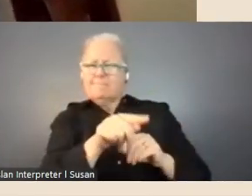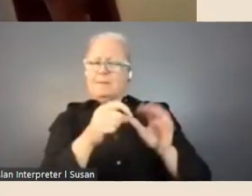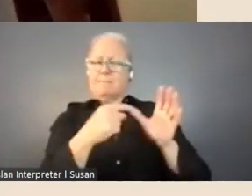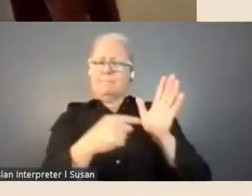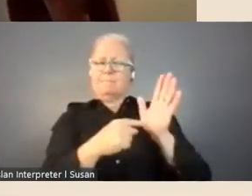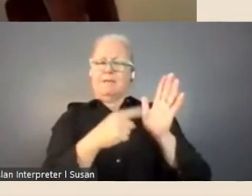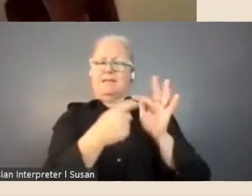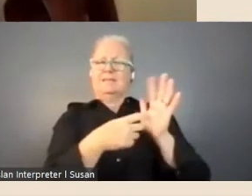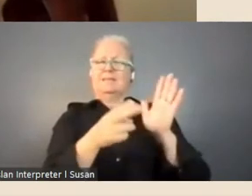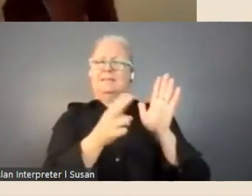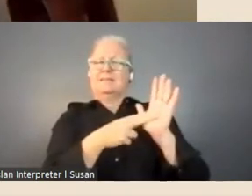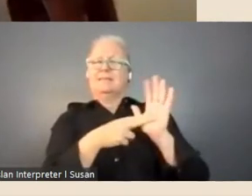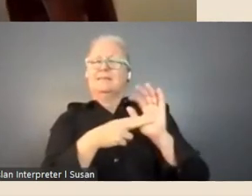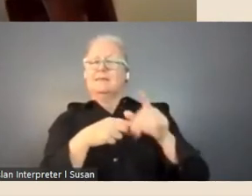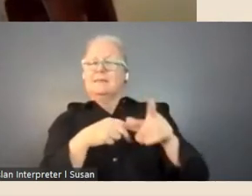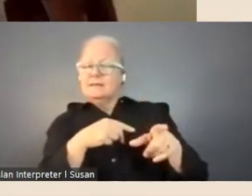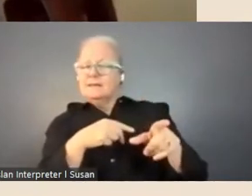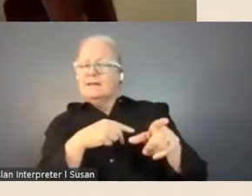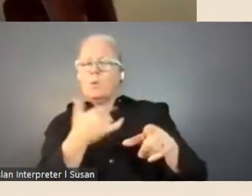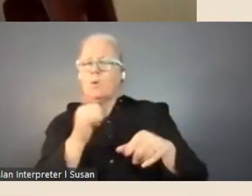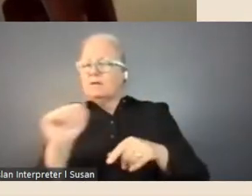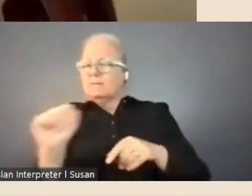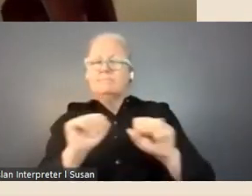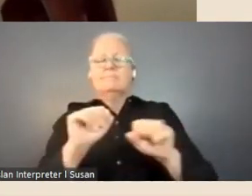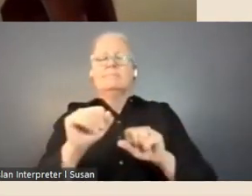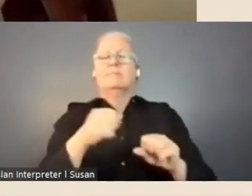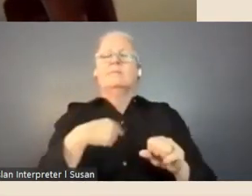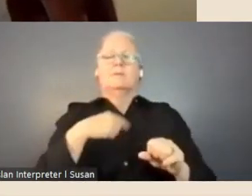for current applicants, so we will have a look at that.